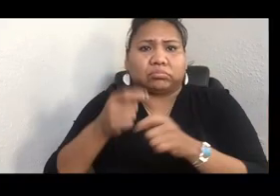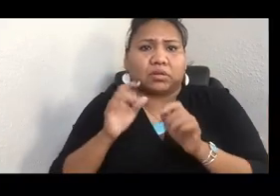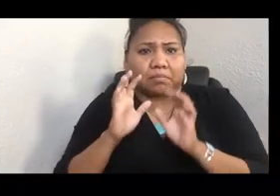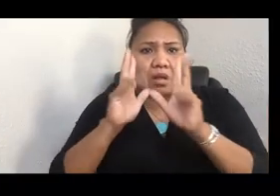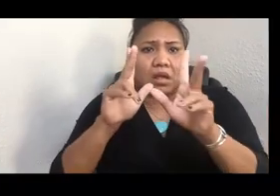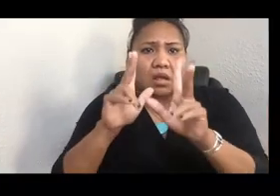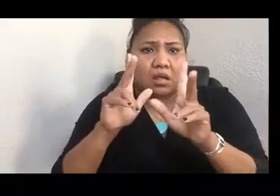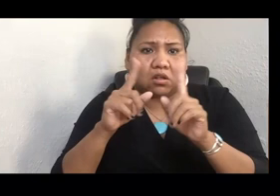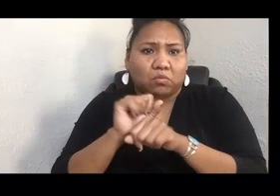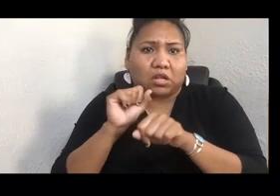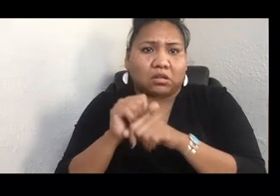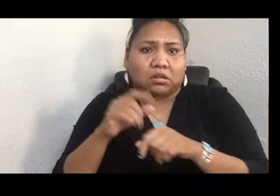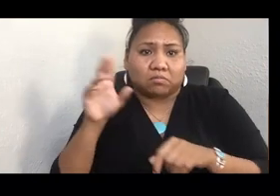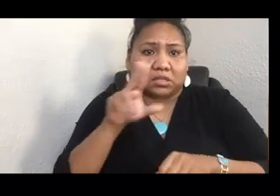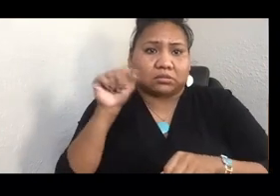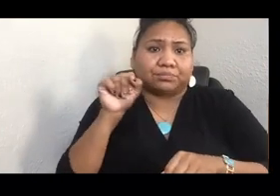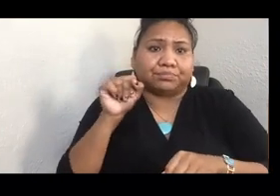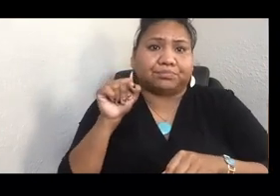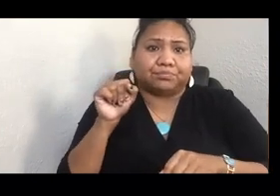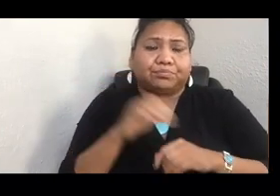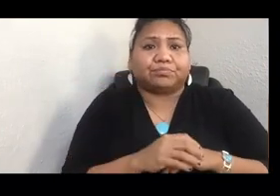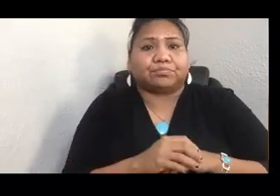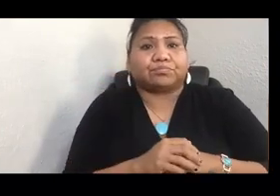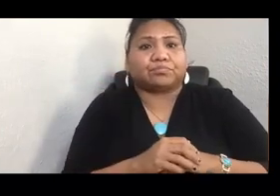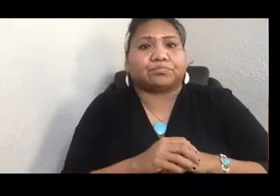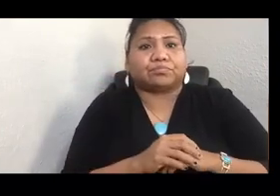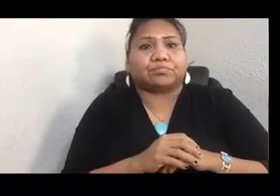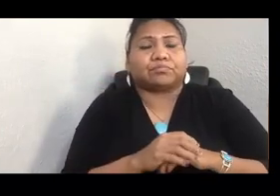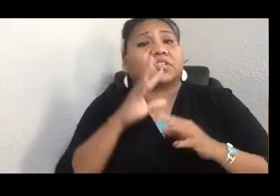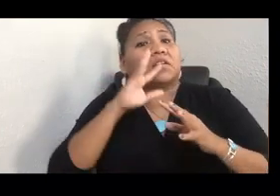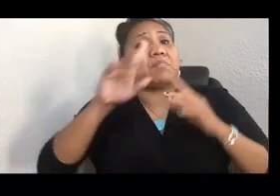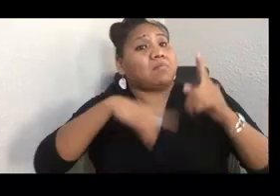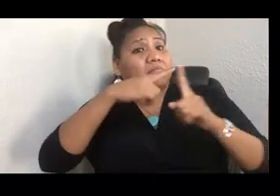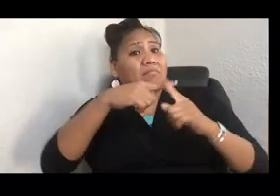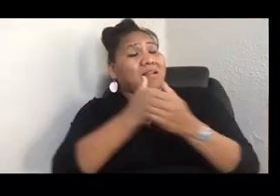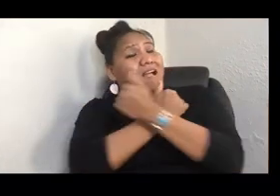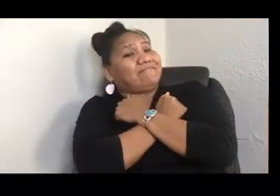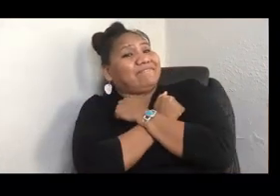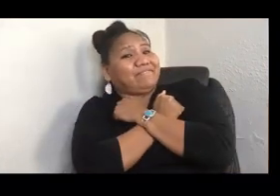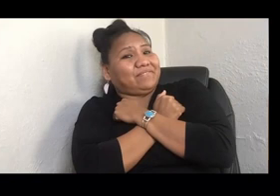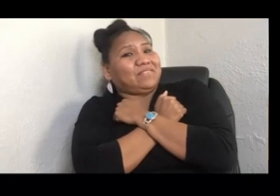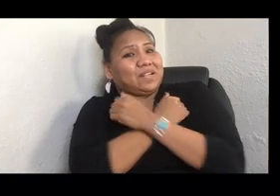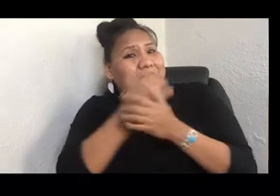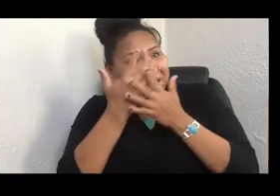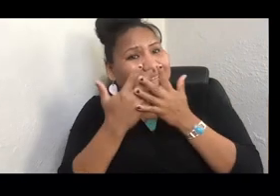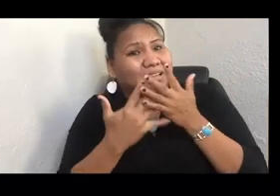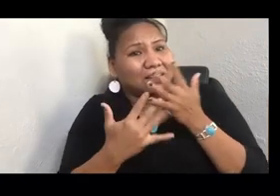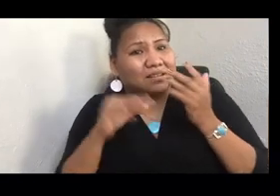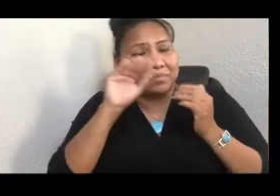We talk at length about these ideas about love and blood quantum. If you'd like to hear more about these subjects, you can tune in on our podcast.